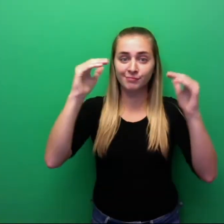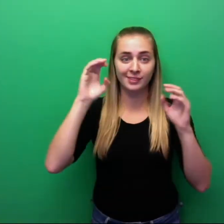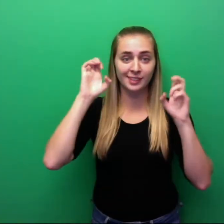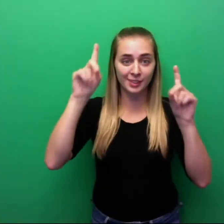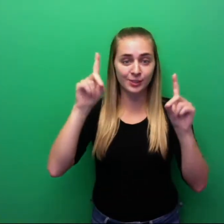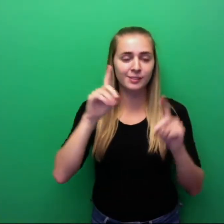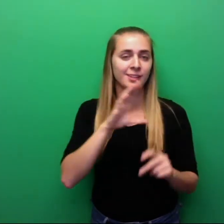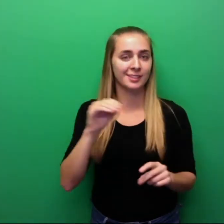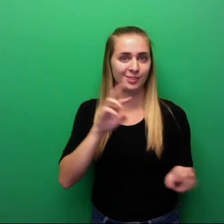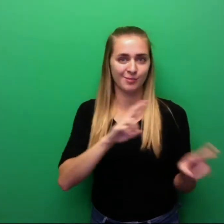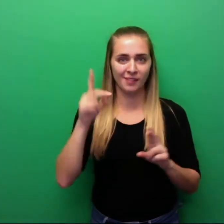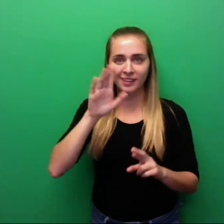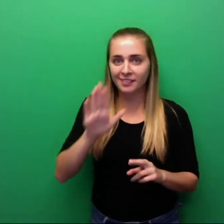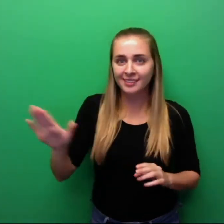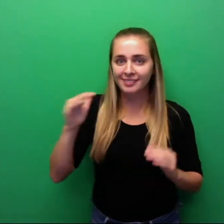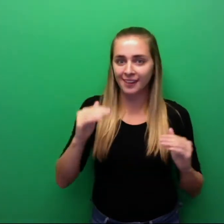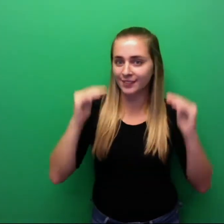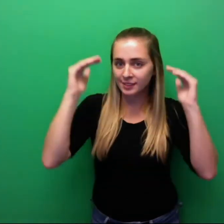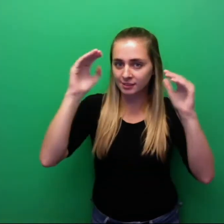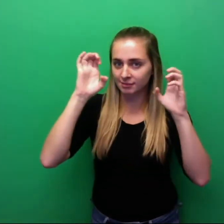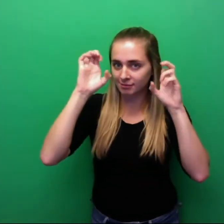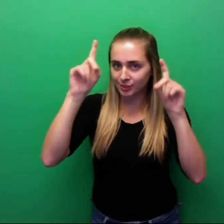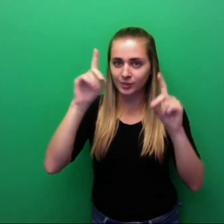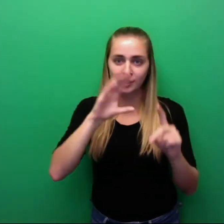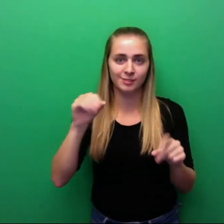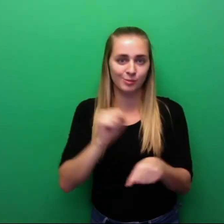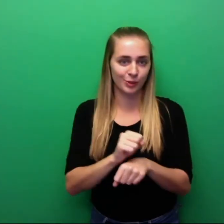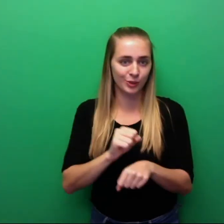educational outcomes and are ready to go on to higher education or employment.